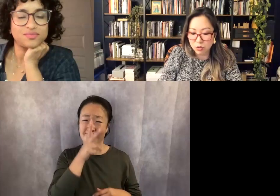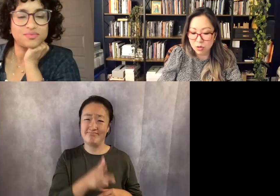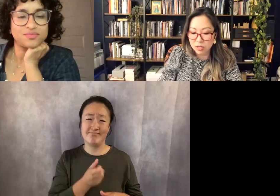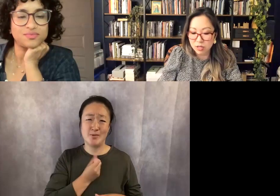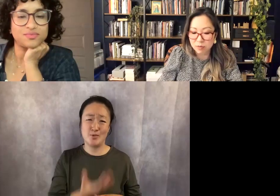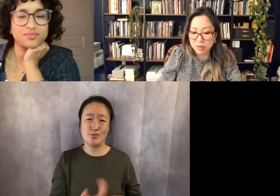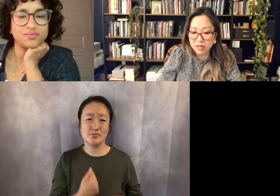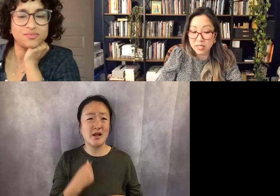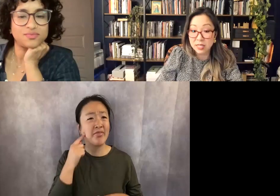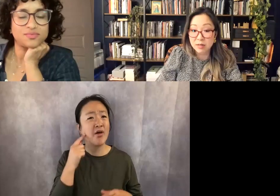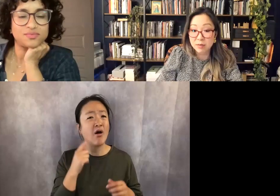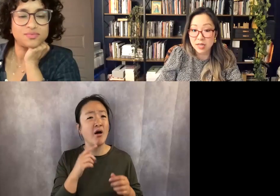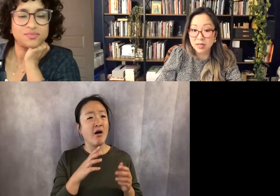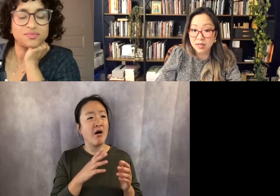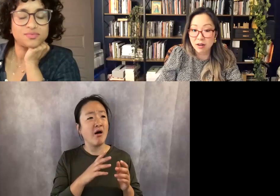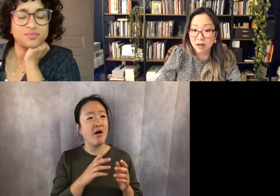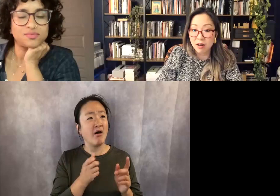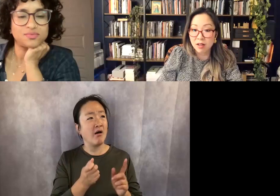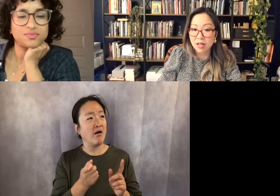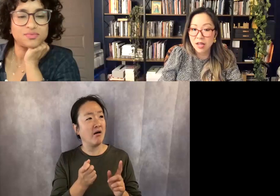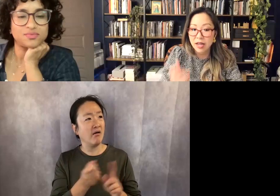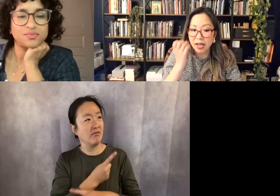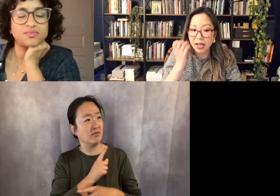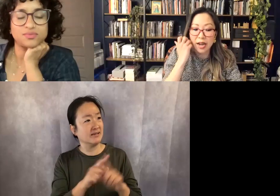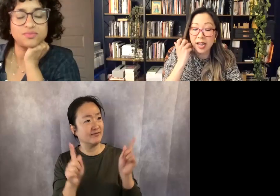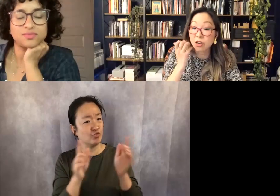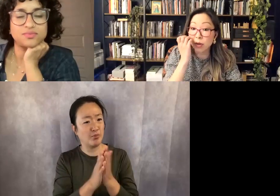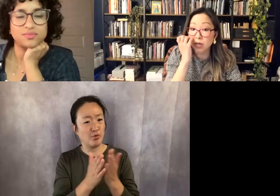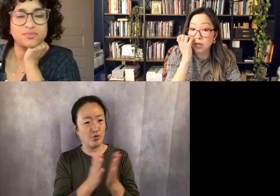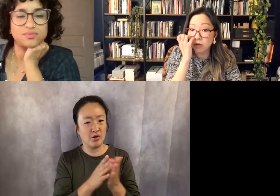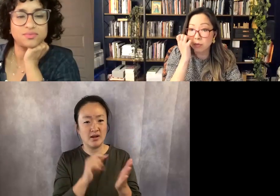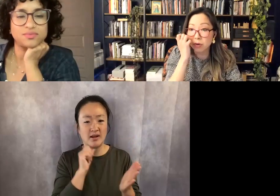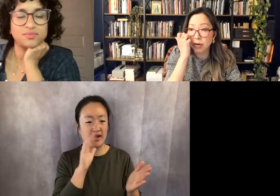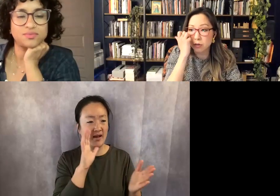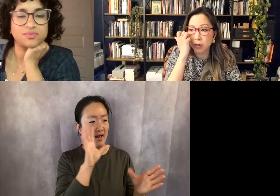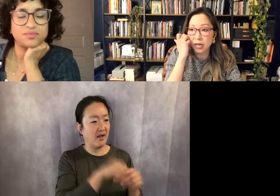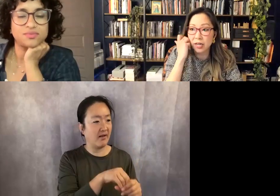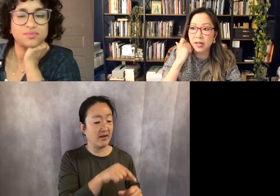totally different book that didn't make it in at all, and I had no idea what book I was